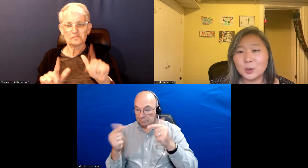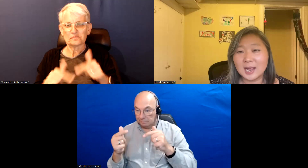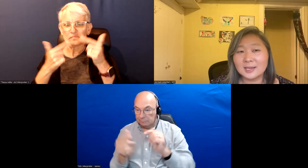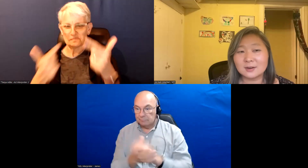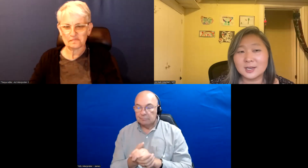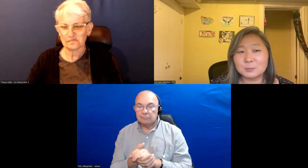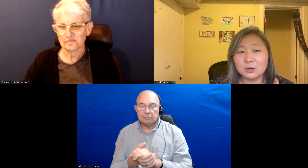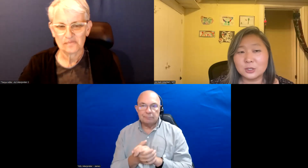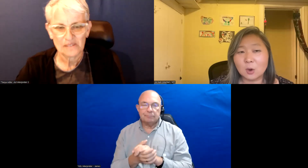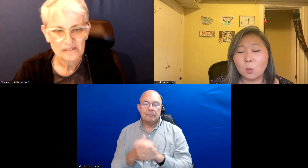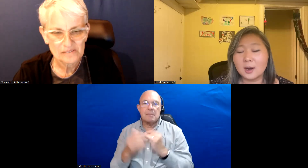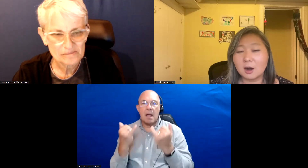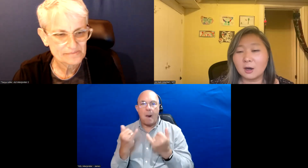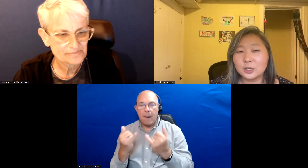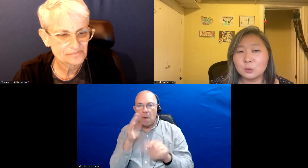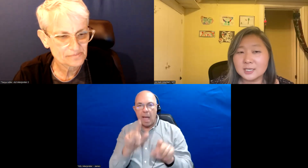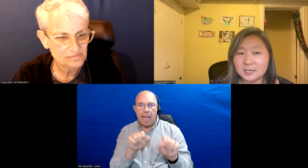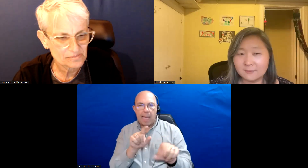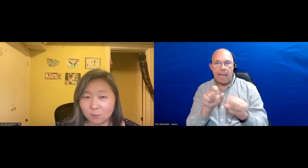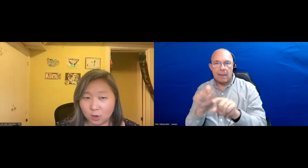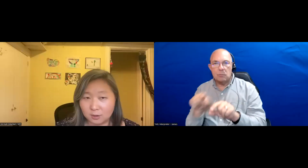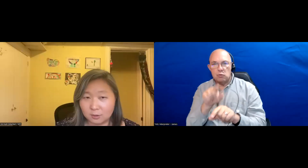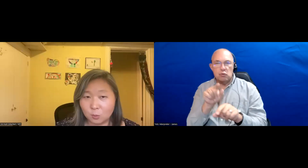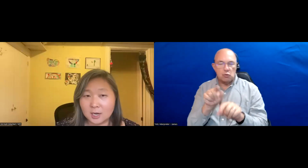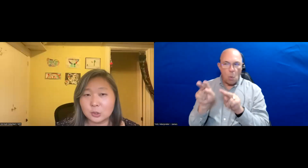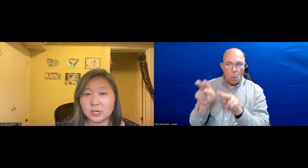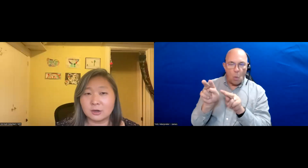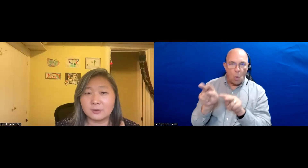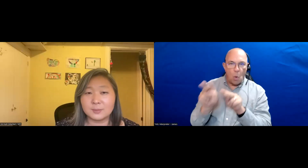Specifically we want to ask our guest speakers what are you listening for when you hear from